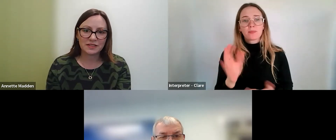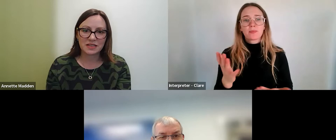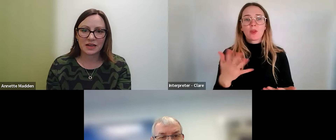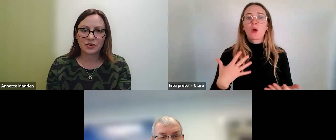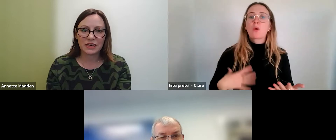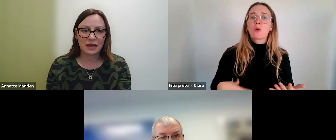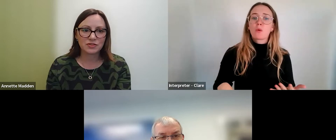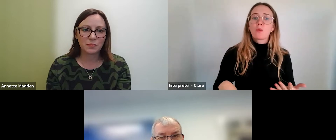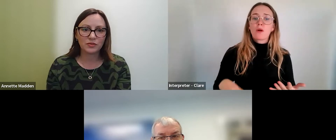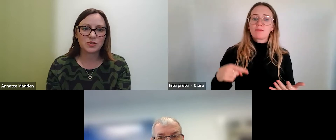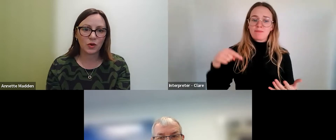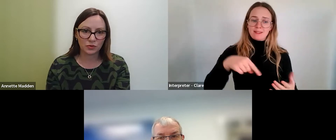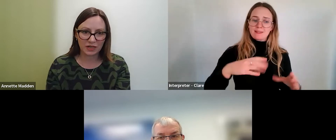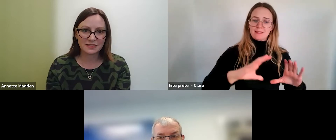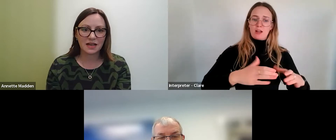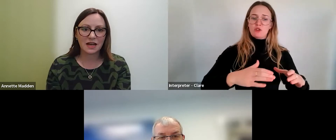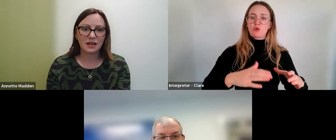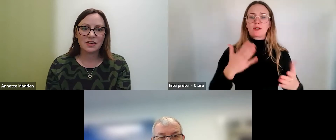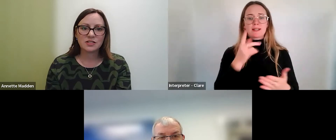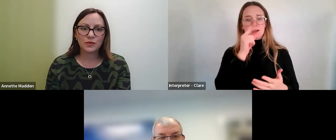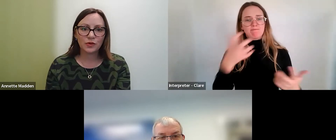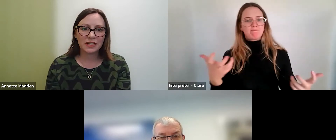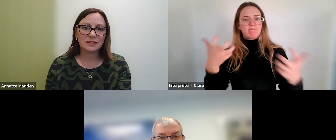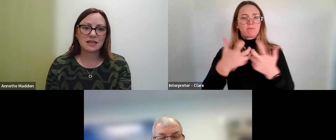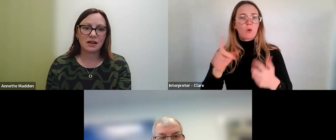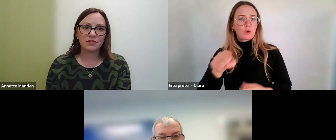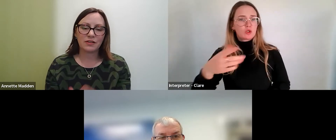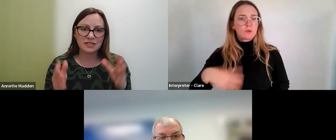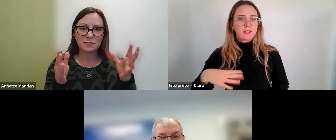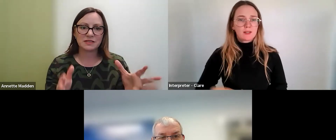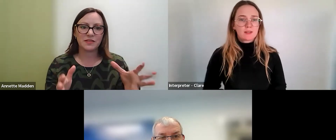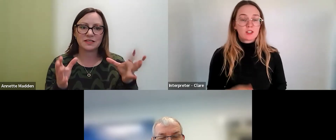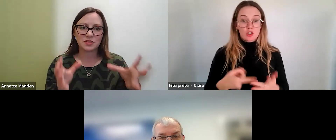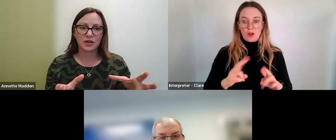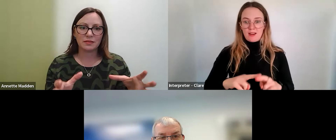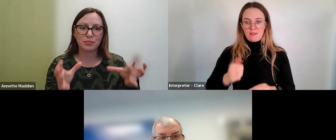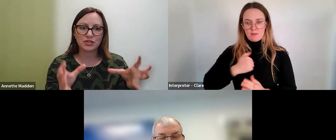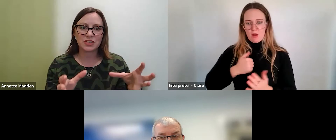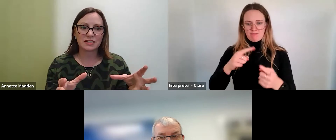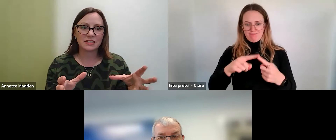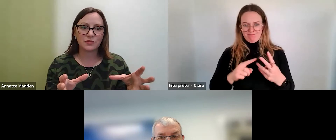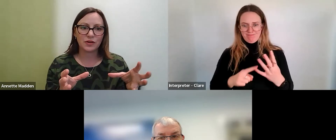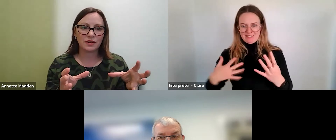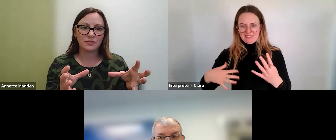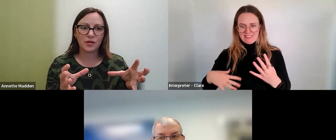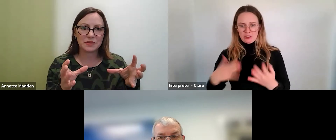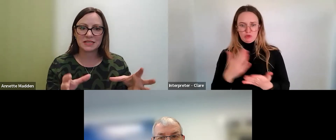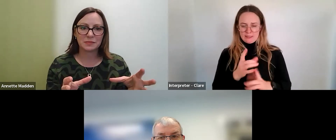this category can respond to what your needs are. So if your needs are a very specific discrete project for a